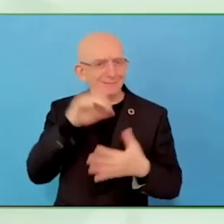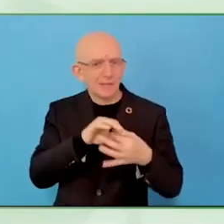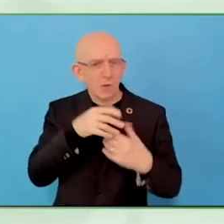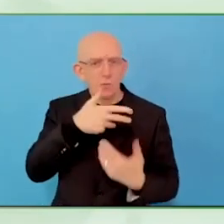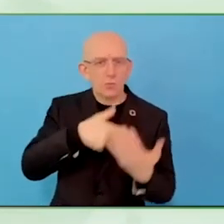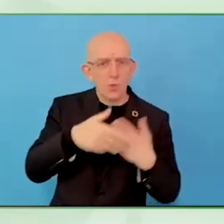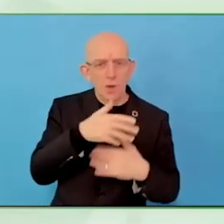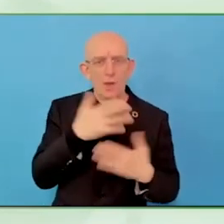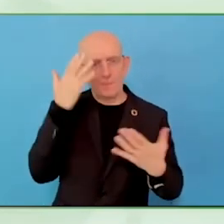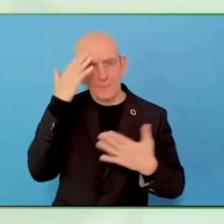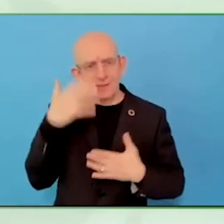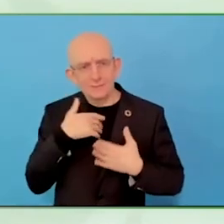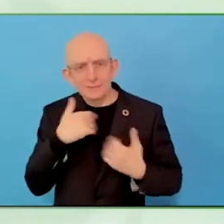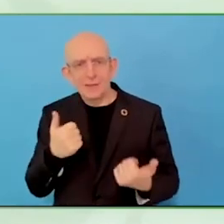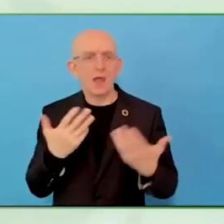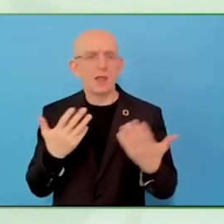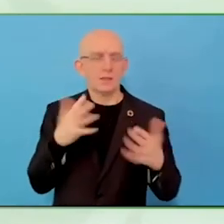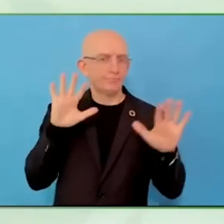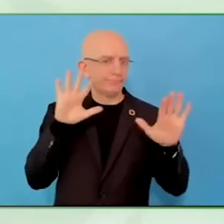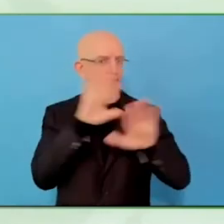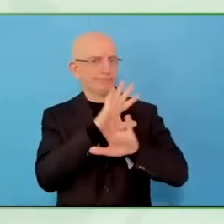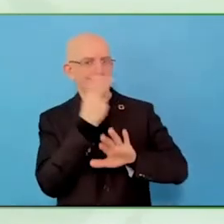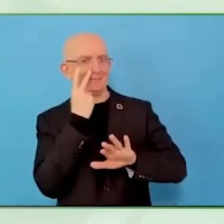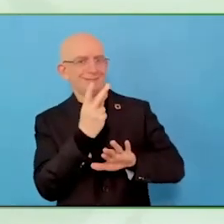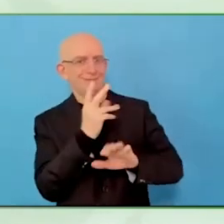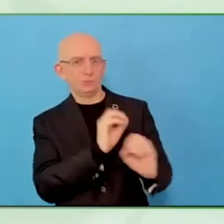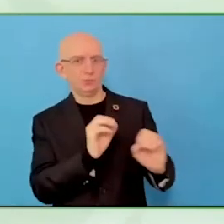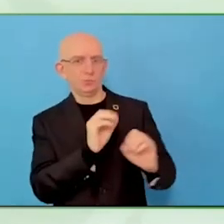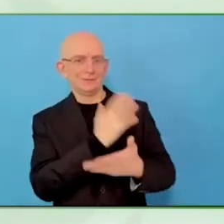We can think about putting something in large print or Braille